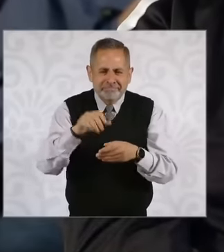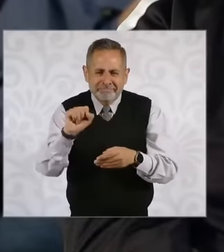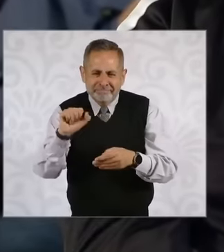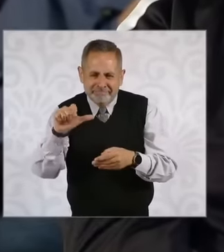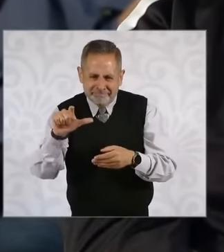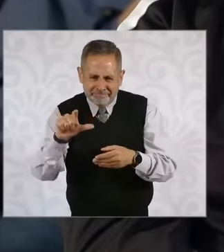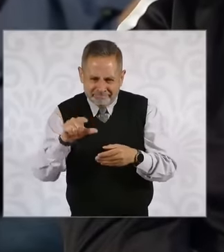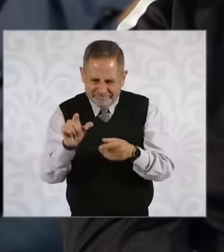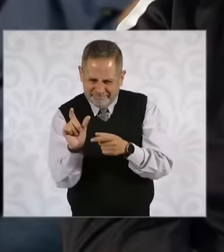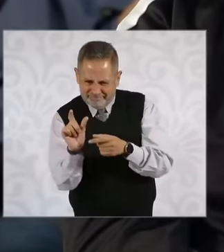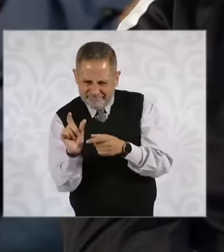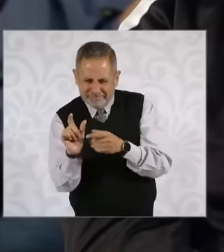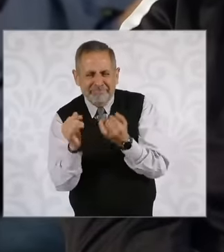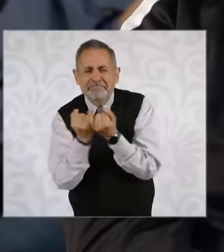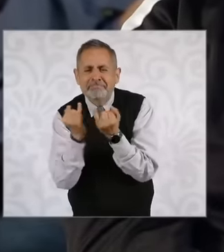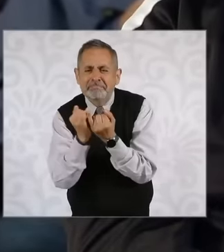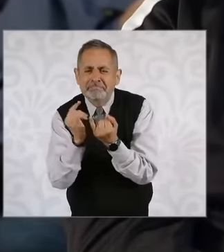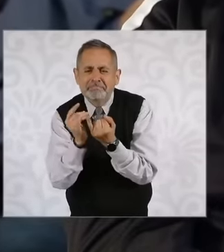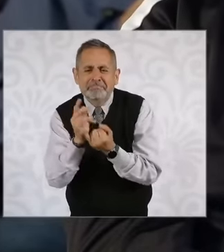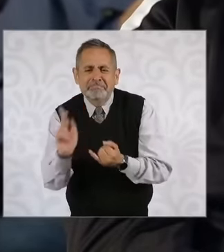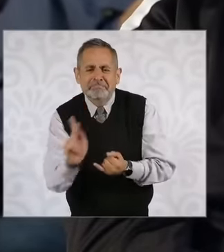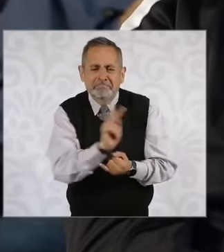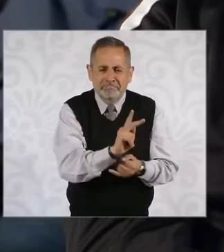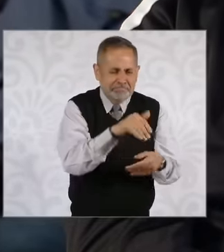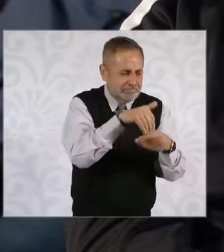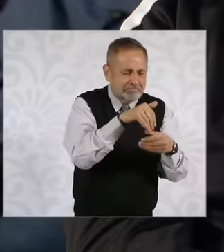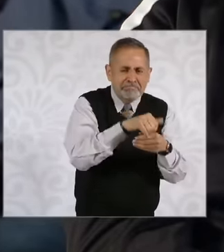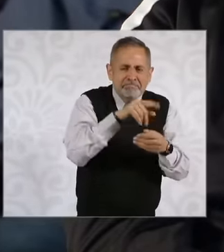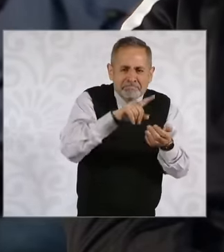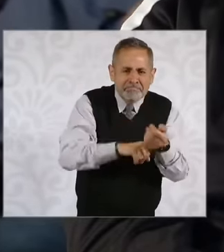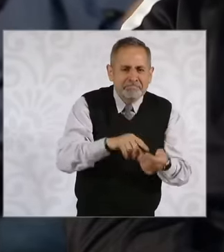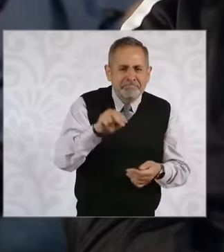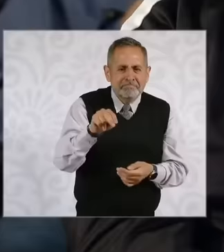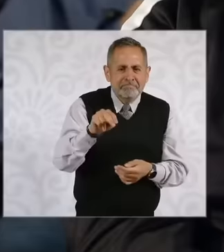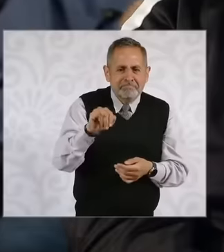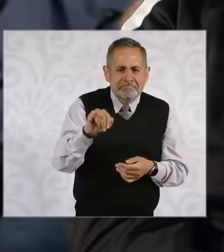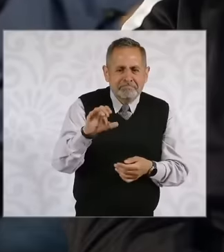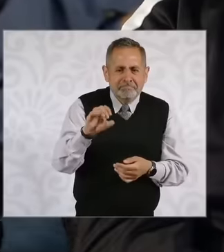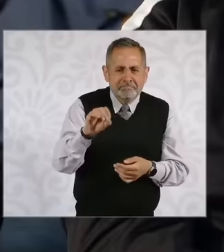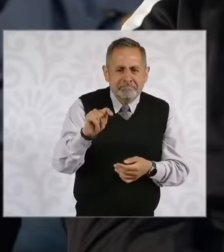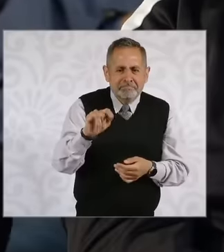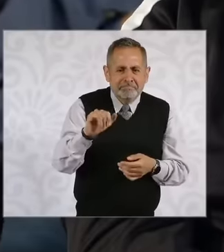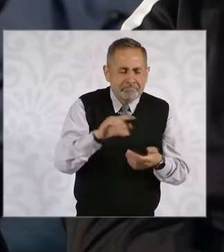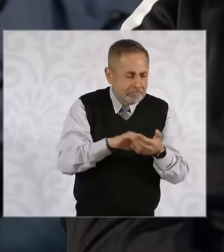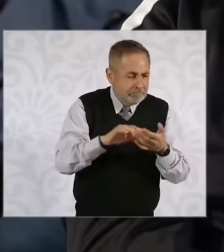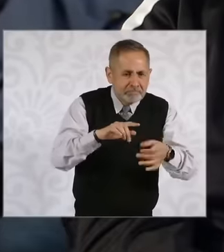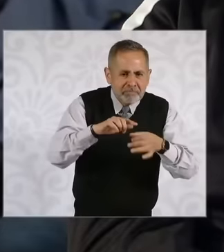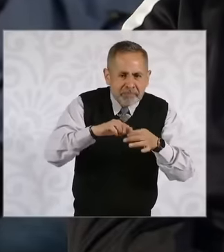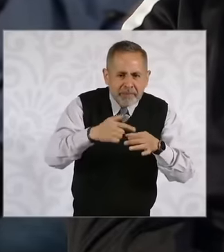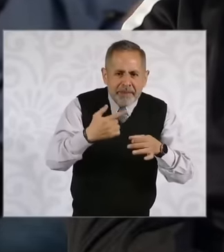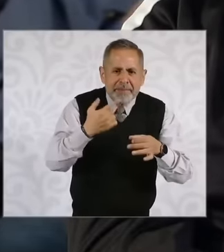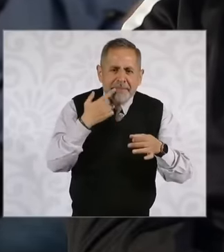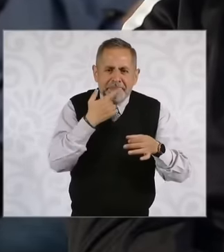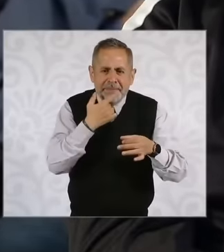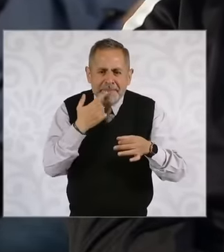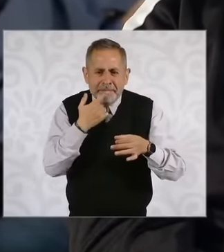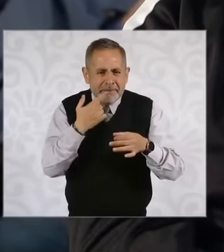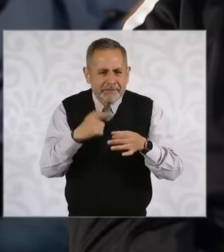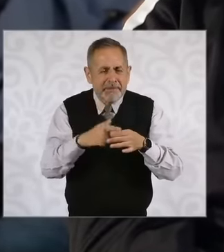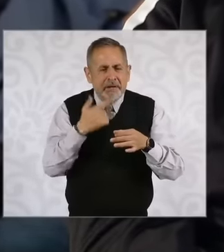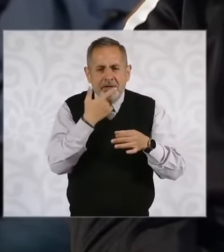something like that and the young people eh They use it with their finger, they put it directly on the gums,